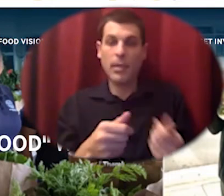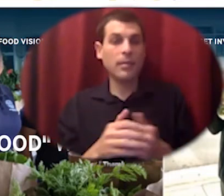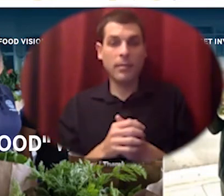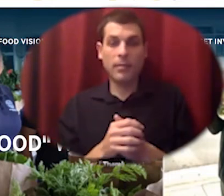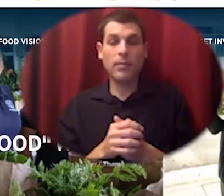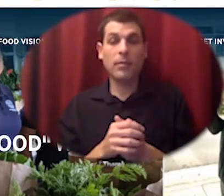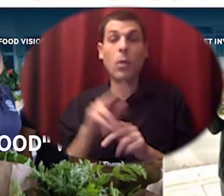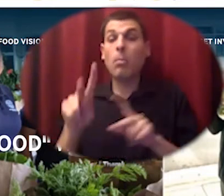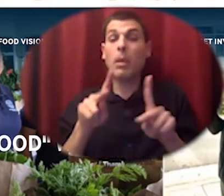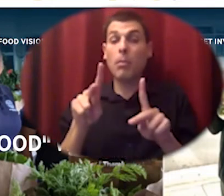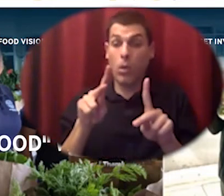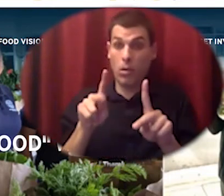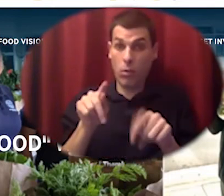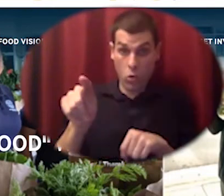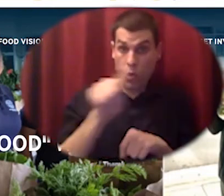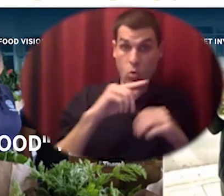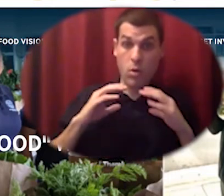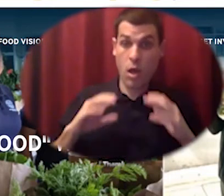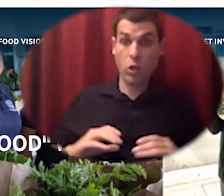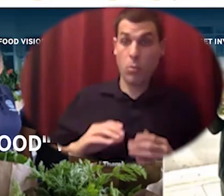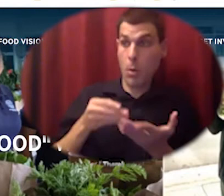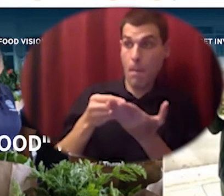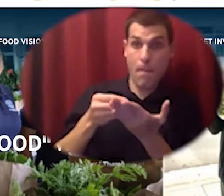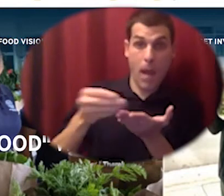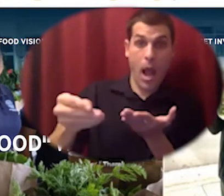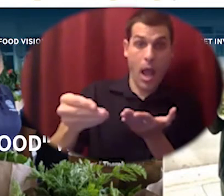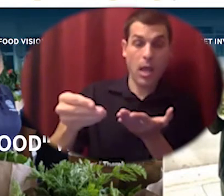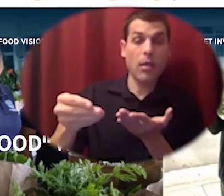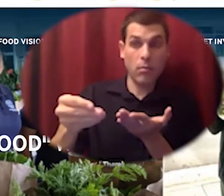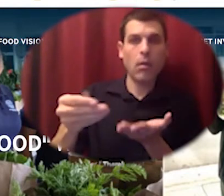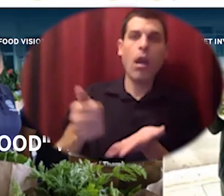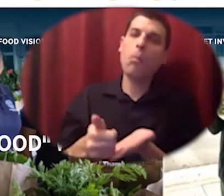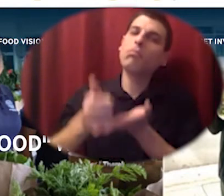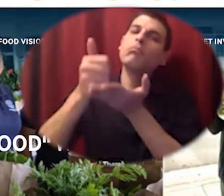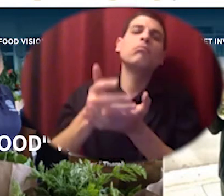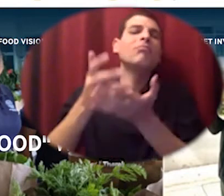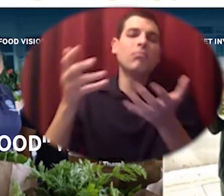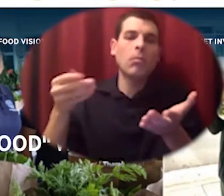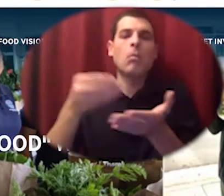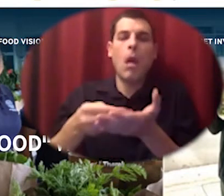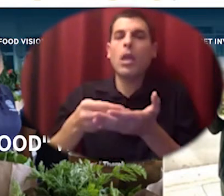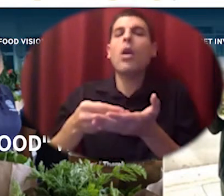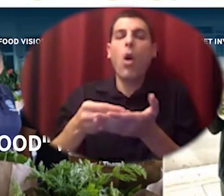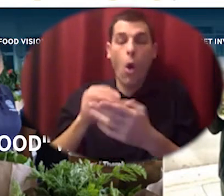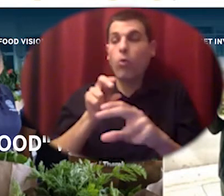shares also supports solidarity shares that go out and they've moved thousands of boxes and bags